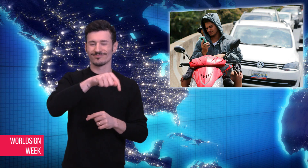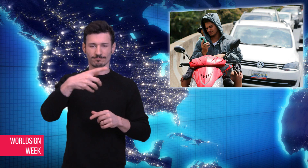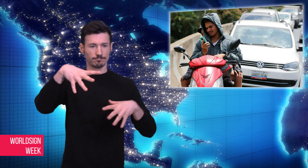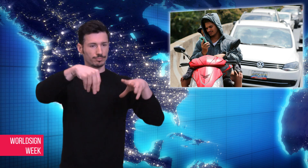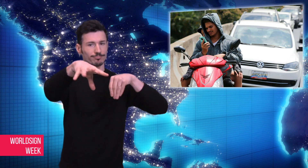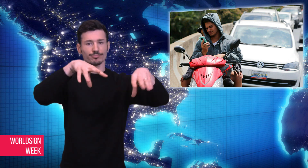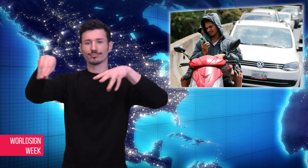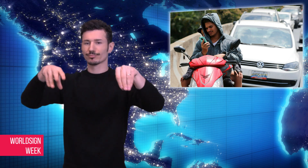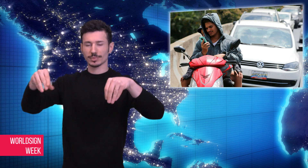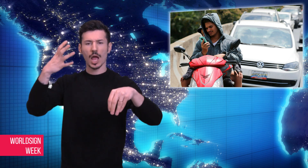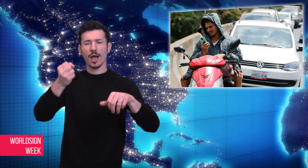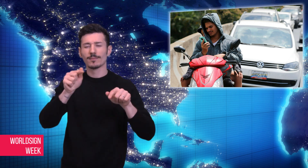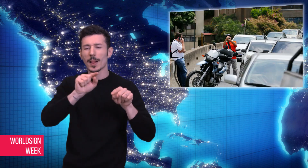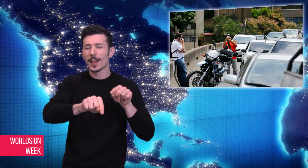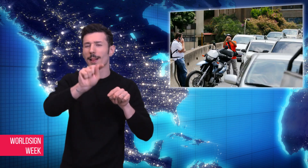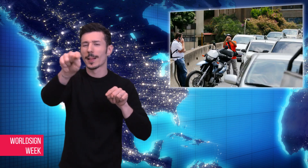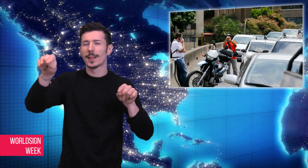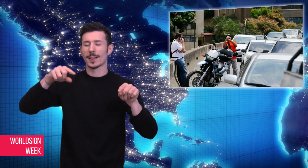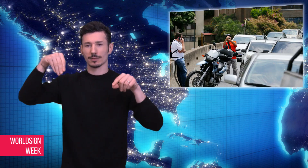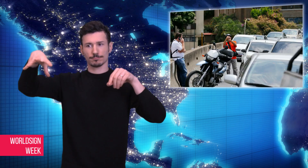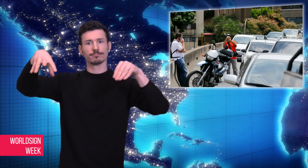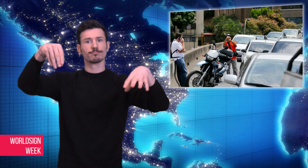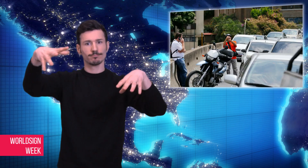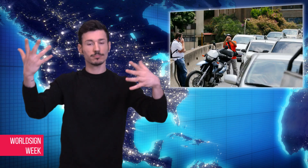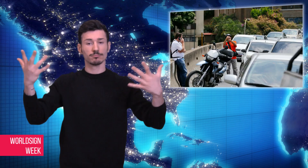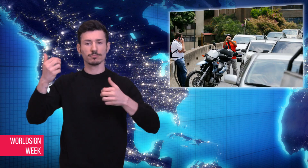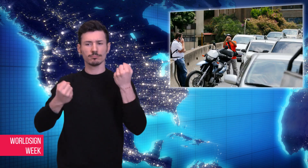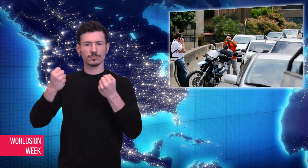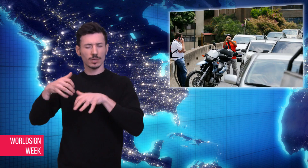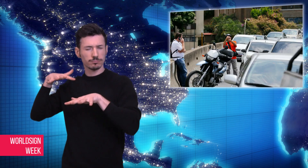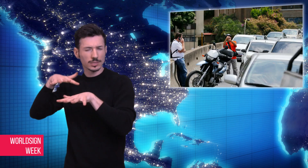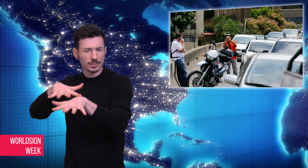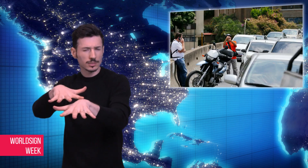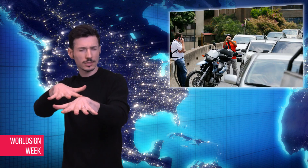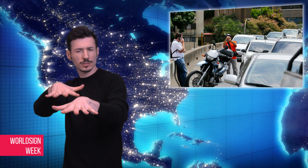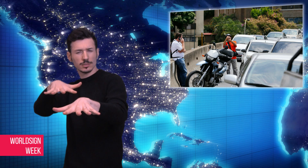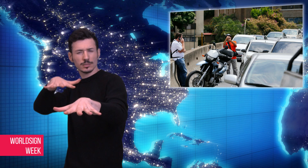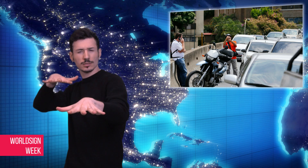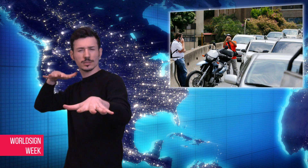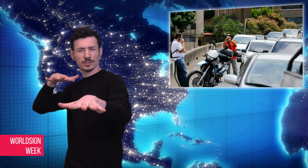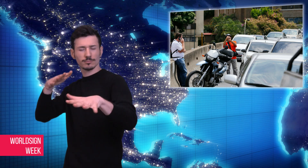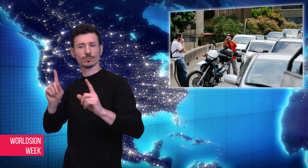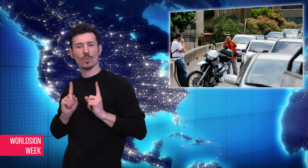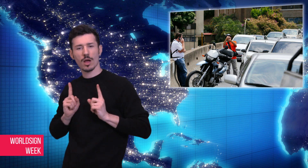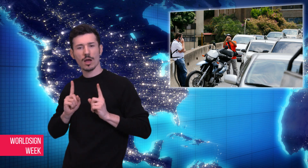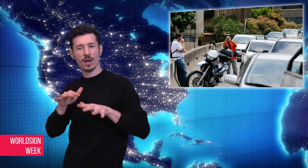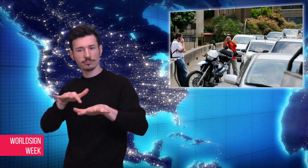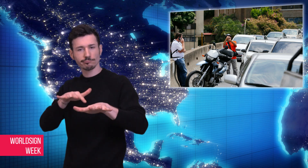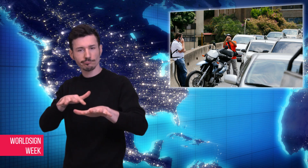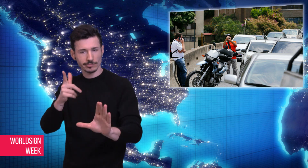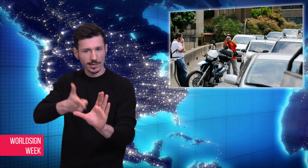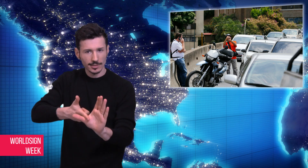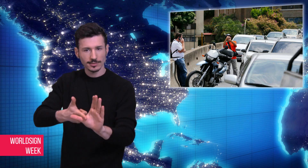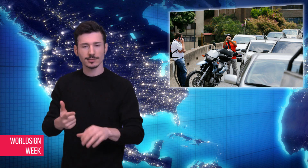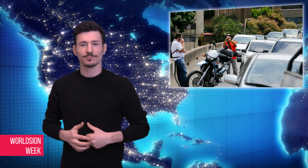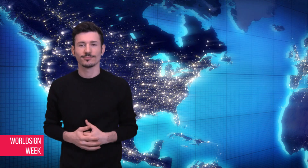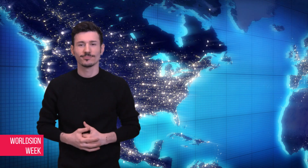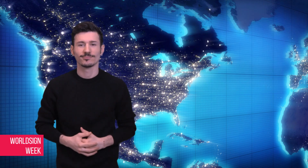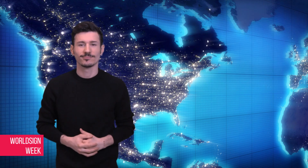few gas stations with working electricity and there are very long lines of cars at them trying to get gas.